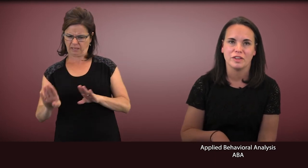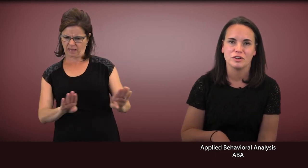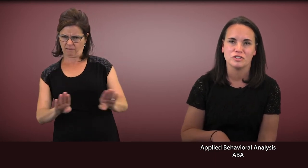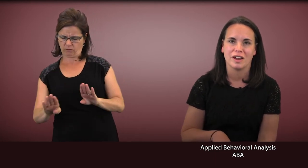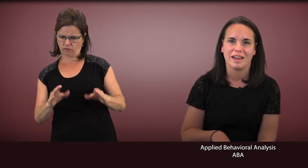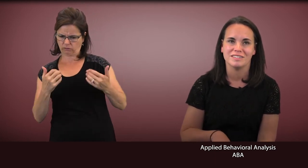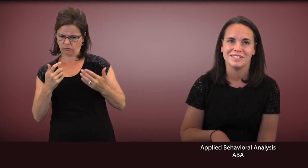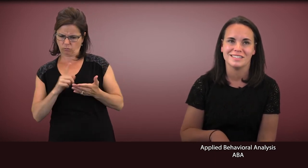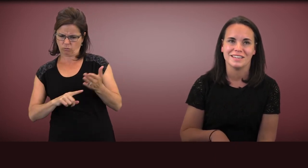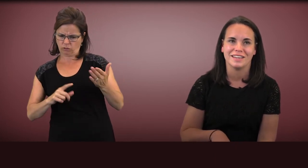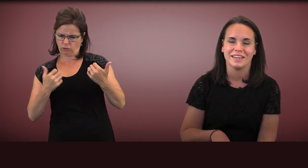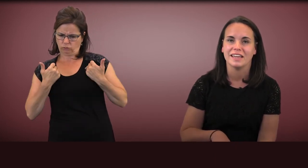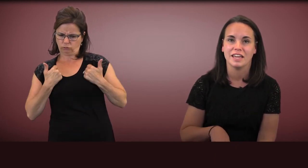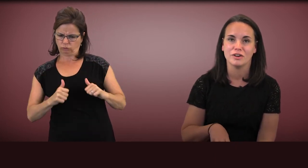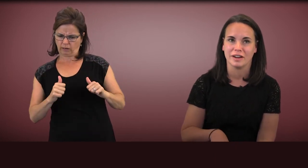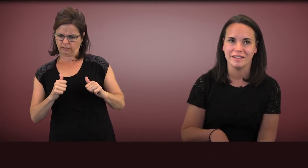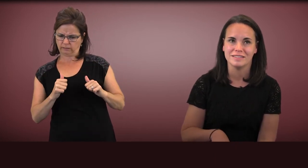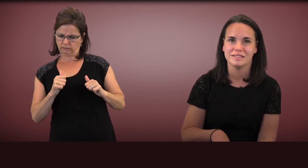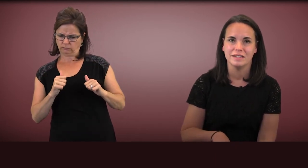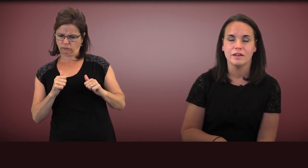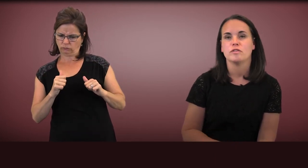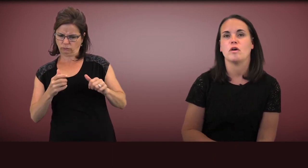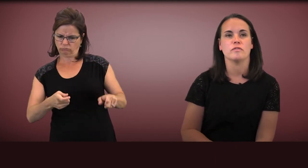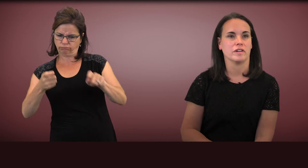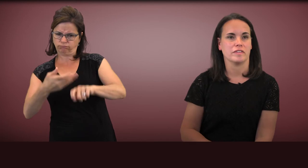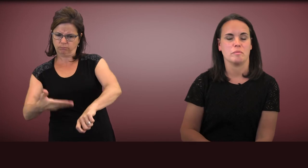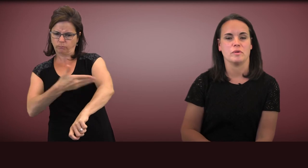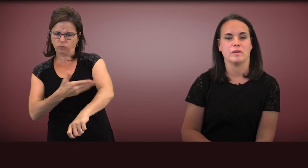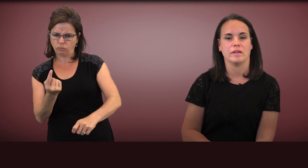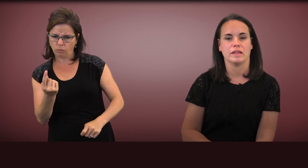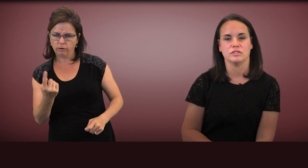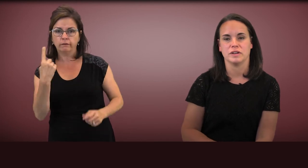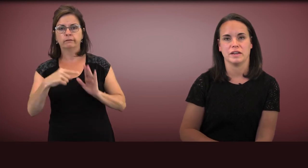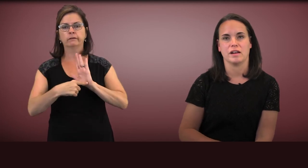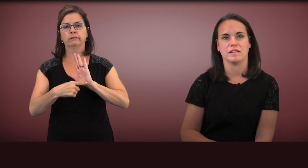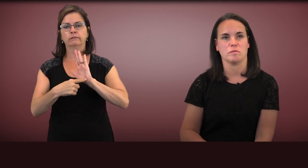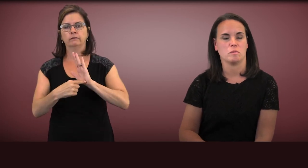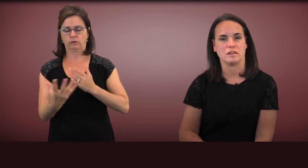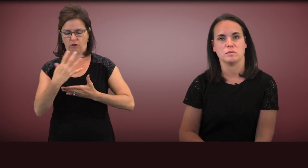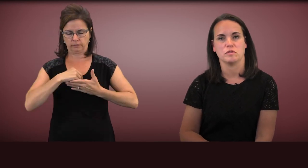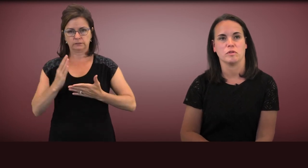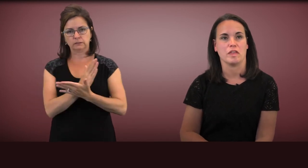you're trying to see increase. For example, in treating an autism spectrum disorder